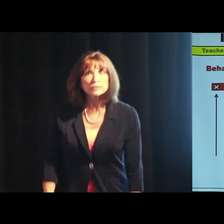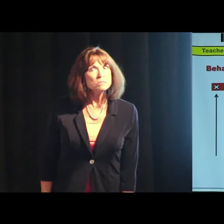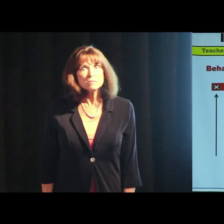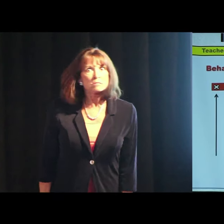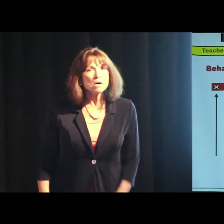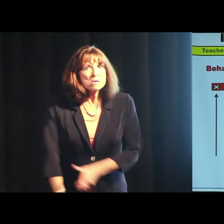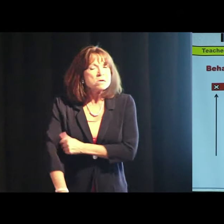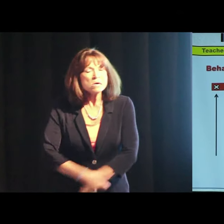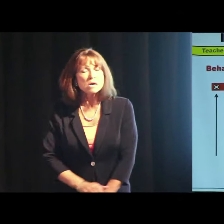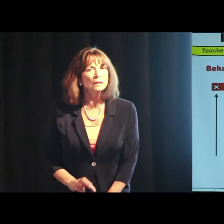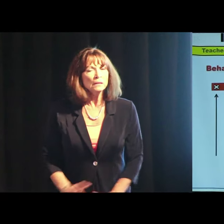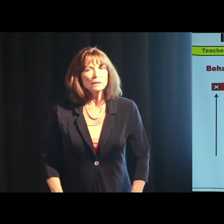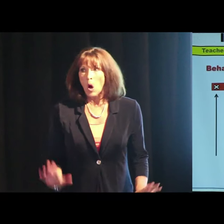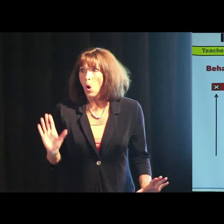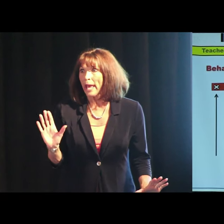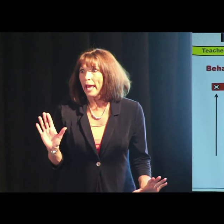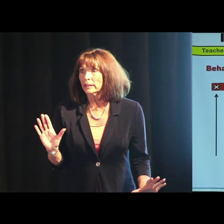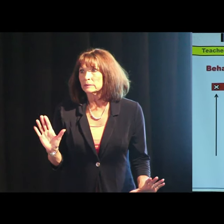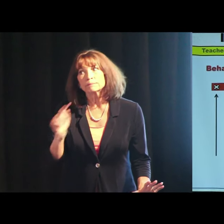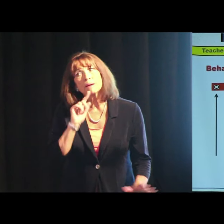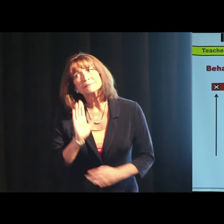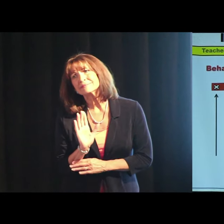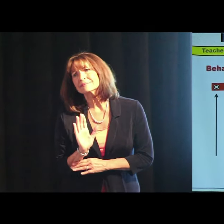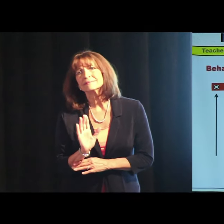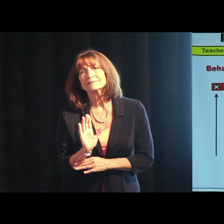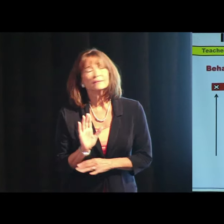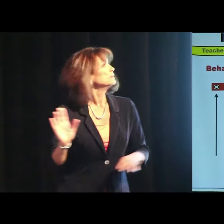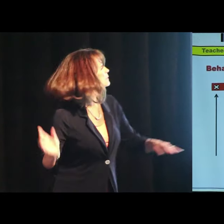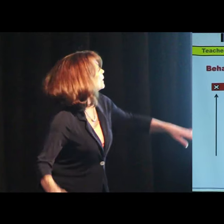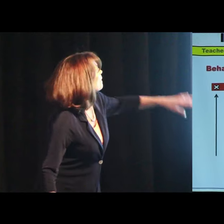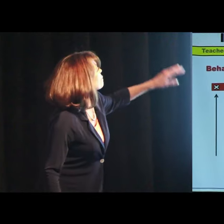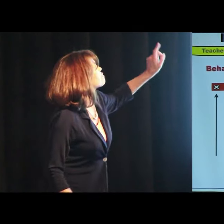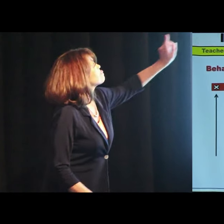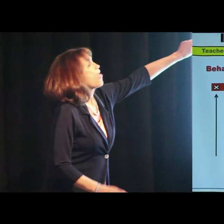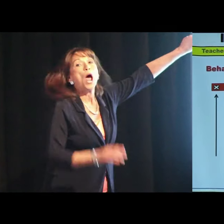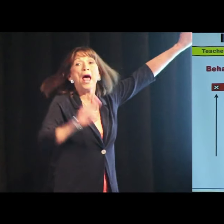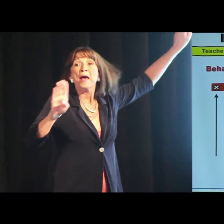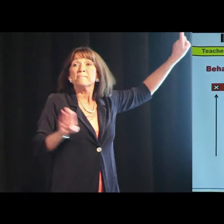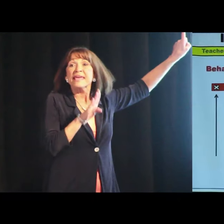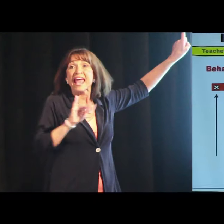to be rolling up your sleeves and paying attention. Okay? Promise?